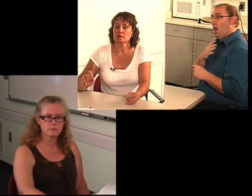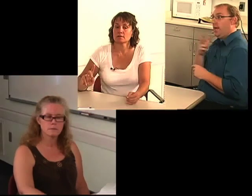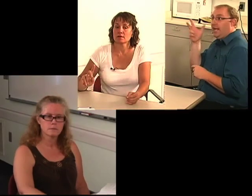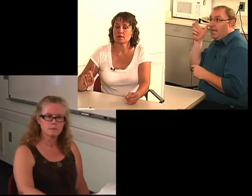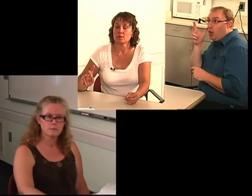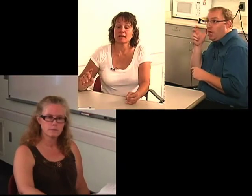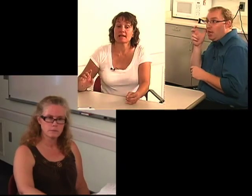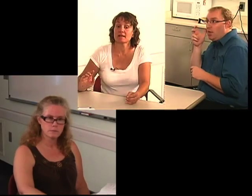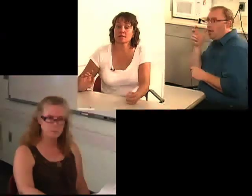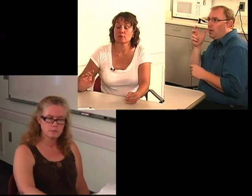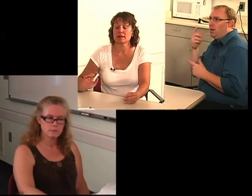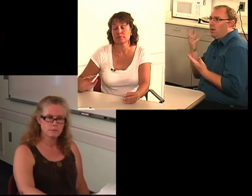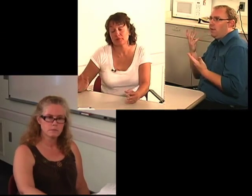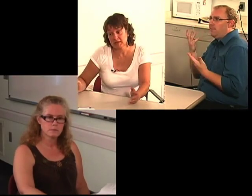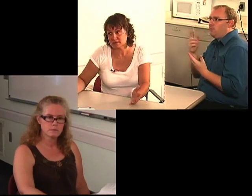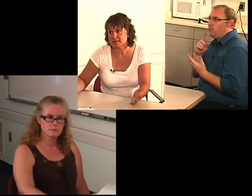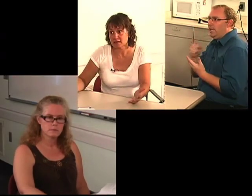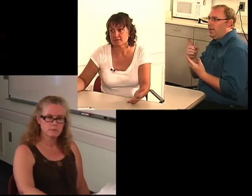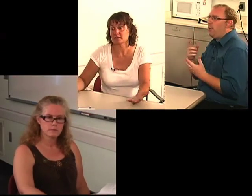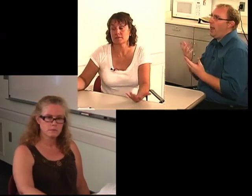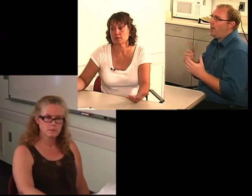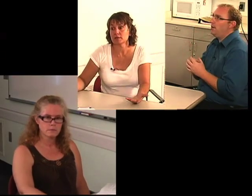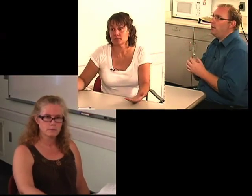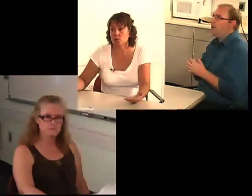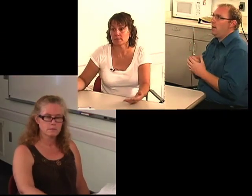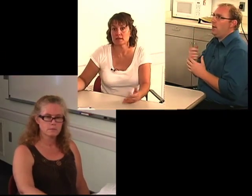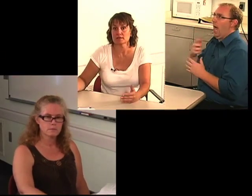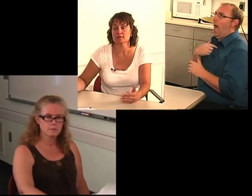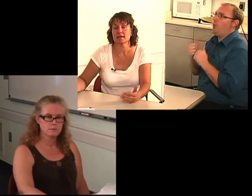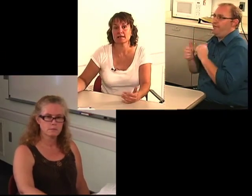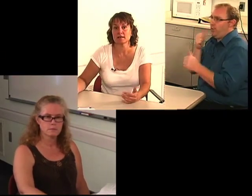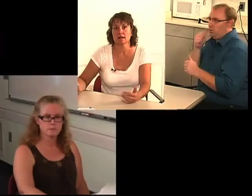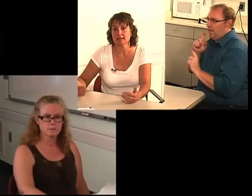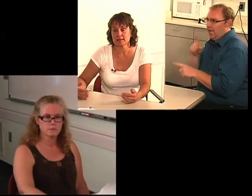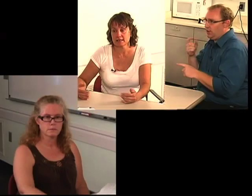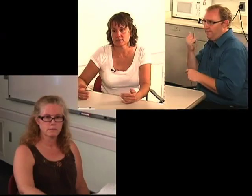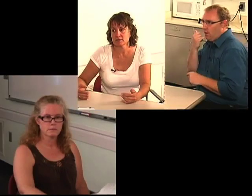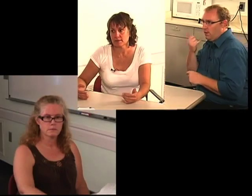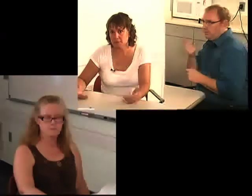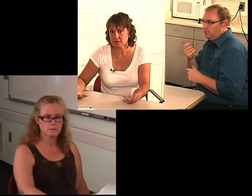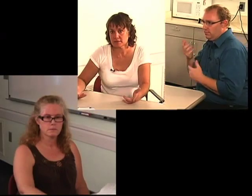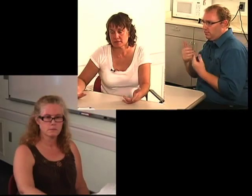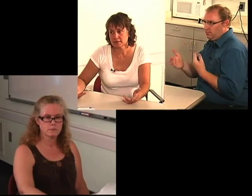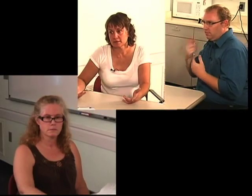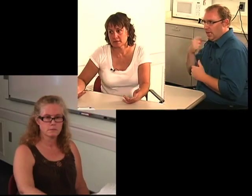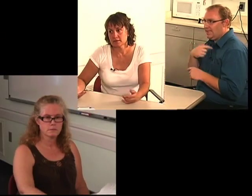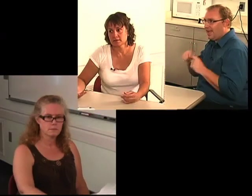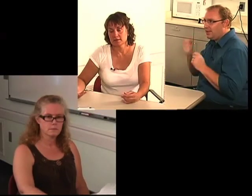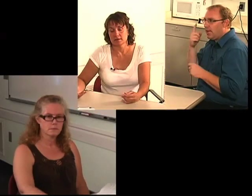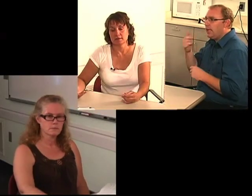I can't, well, I refuse to answer the phone anymore because I cannot get names and numbers.